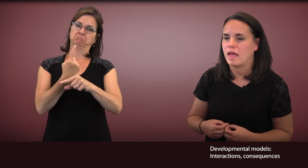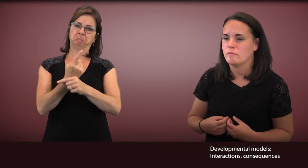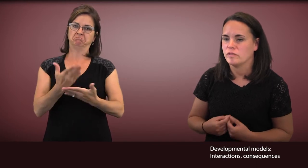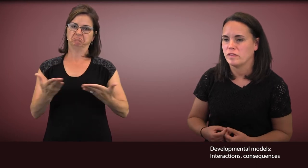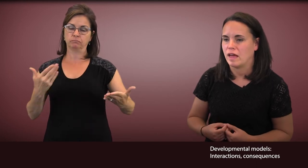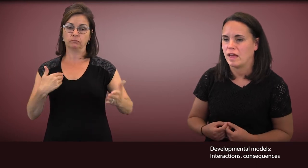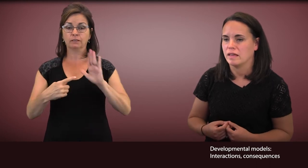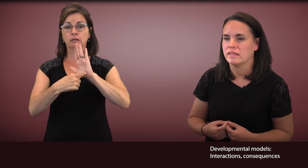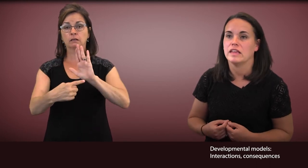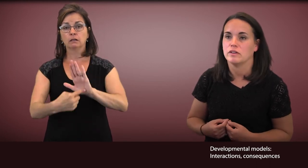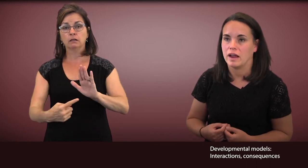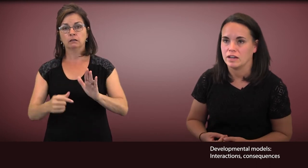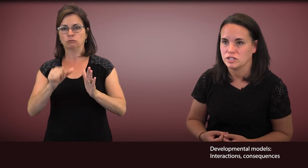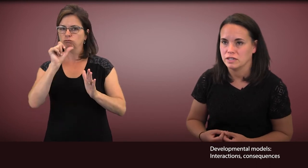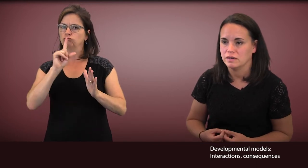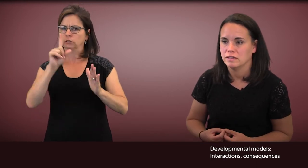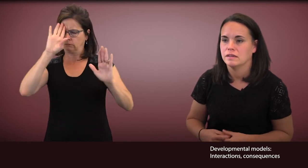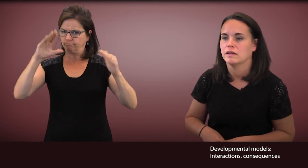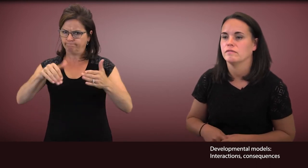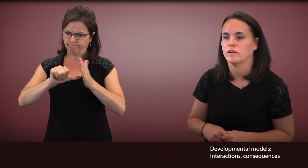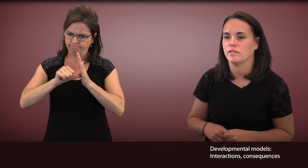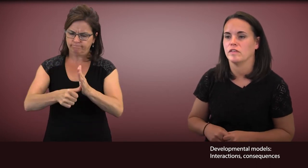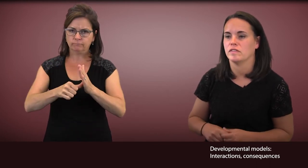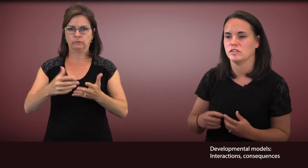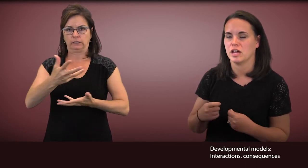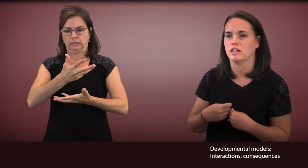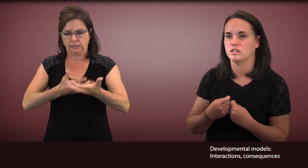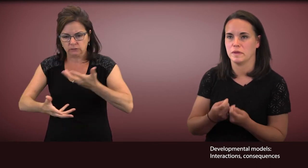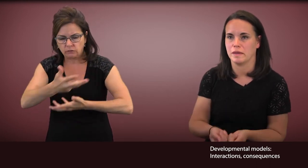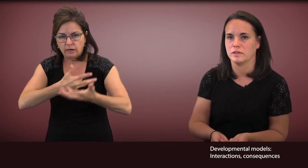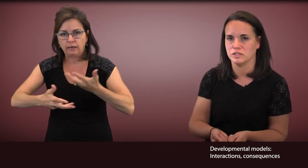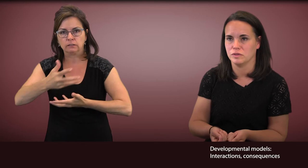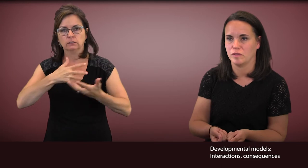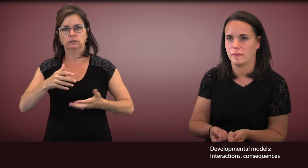emphasize interaction versus the child just being able to do something